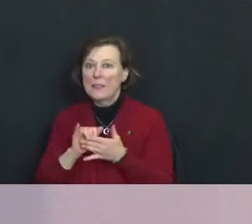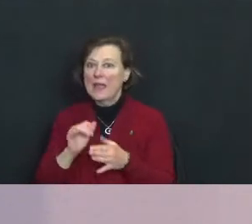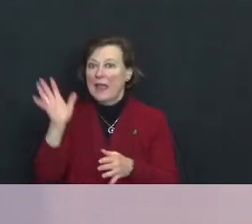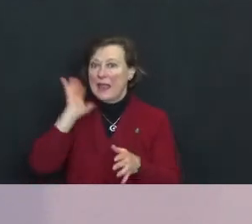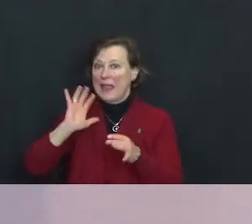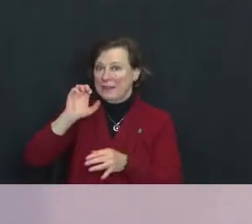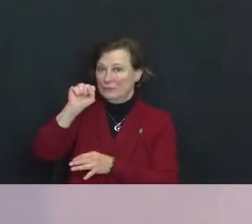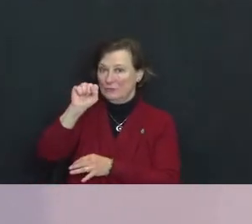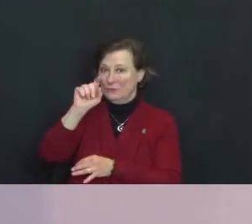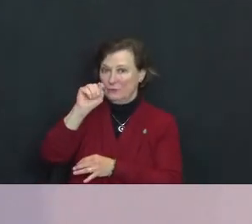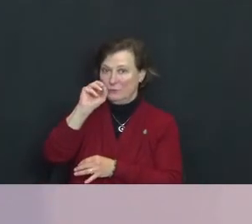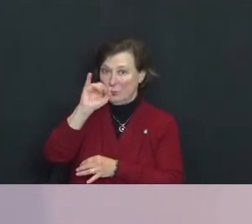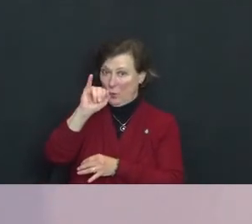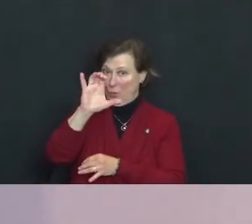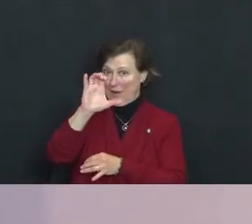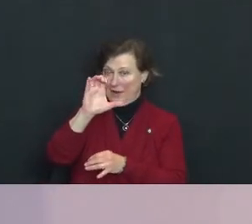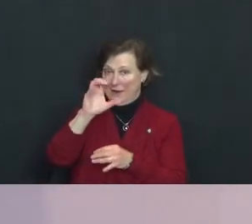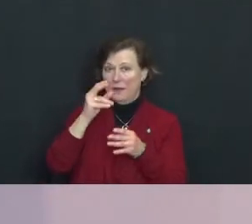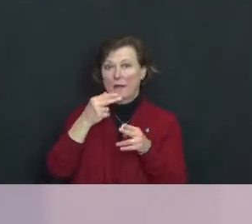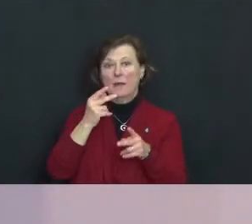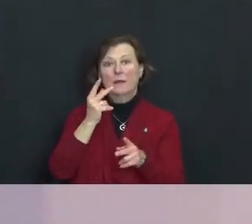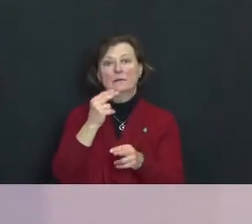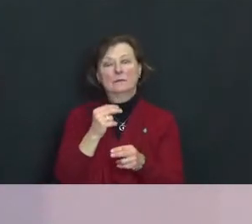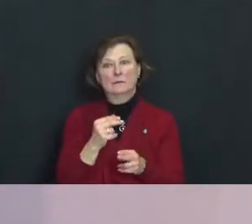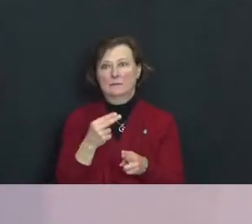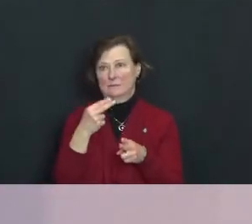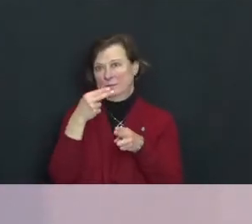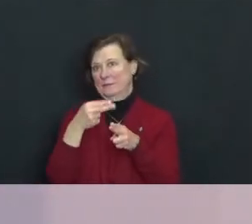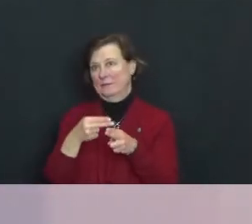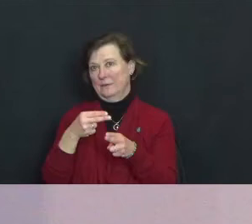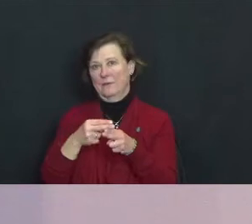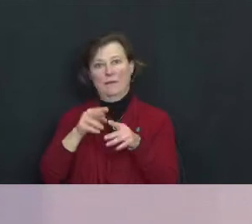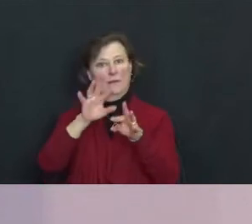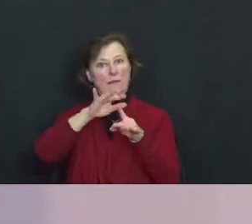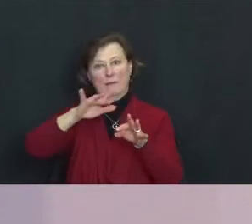It's called premeditatio melorum.